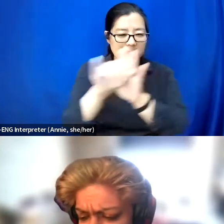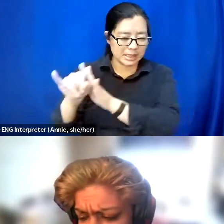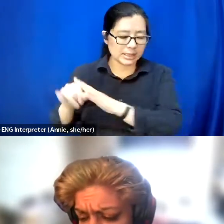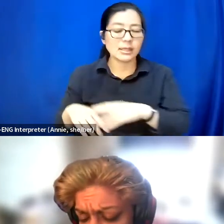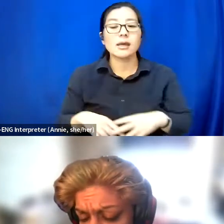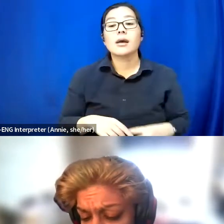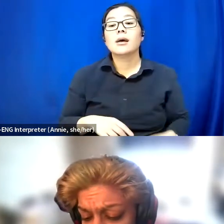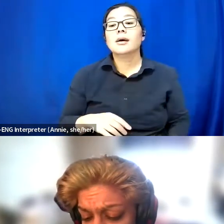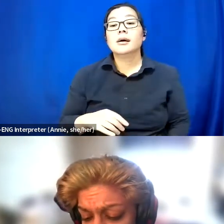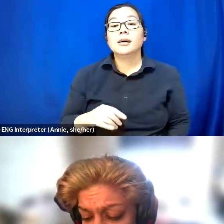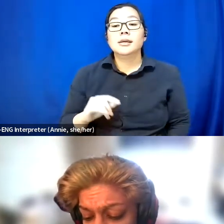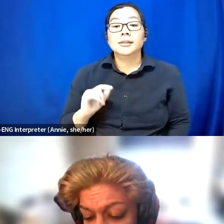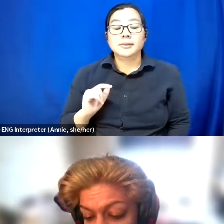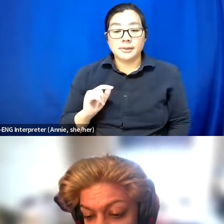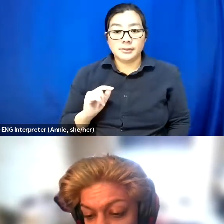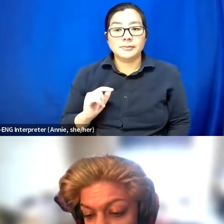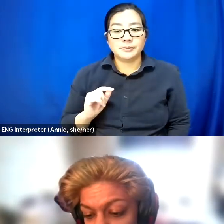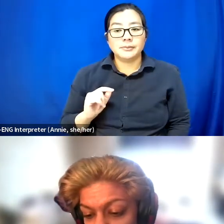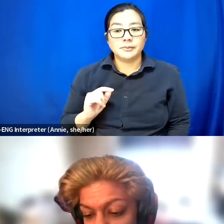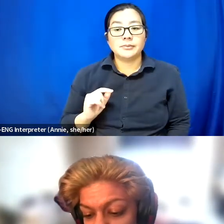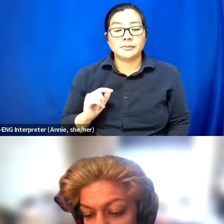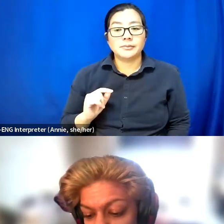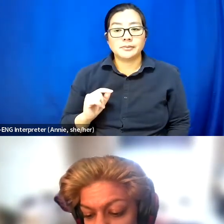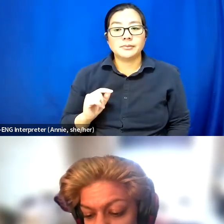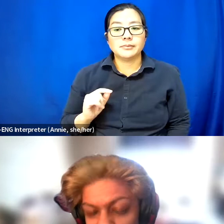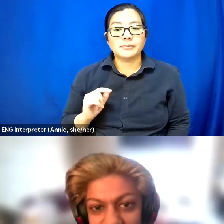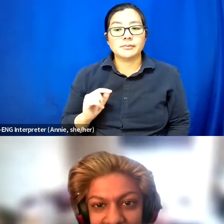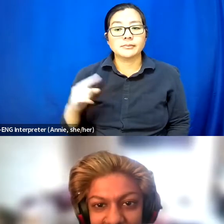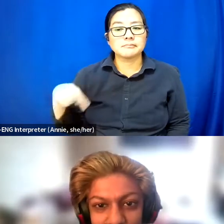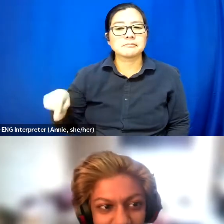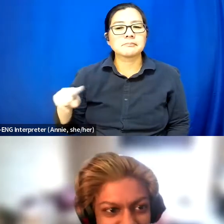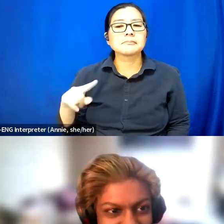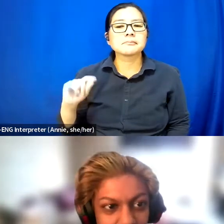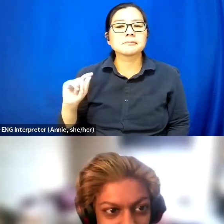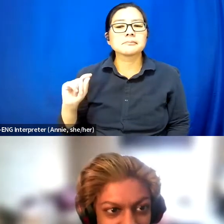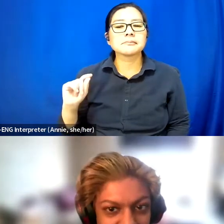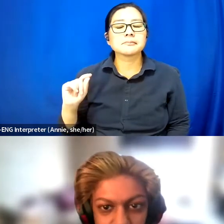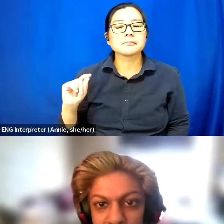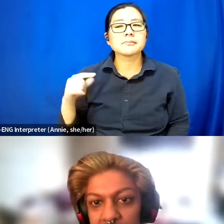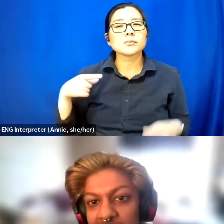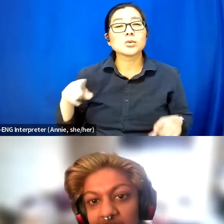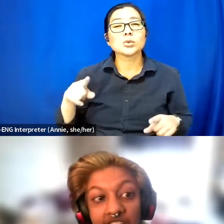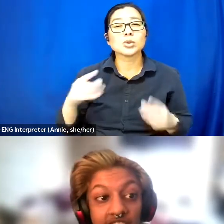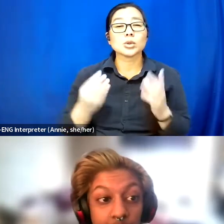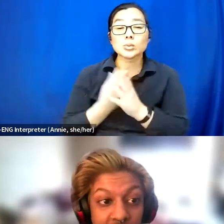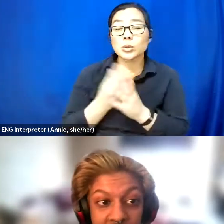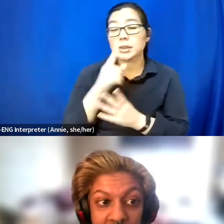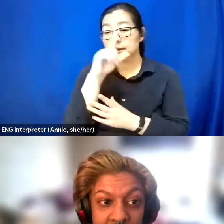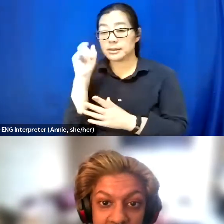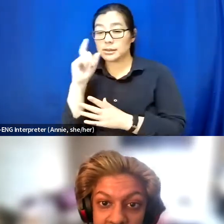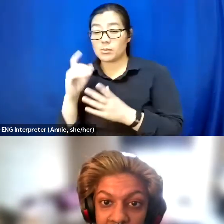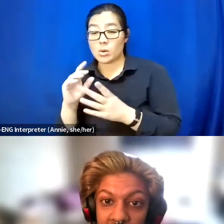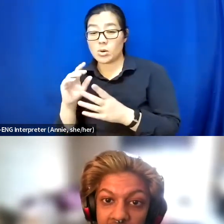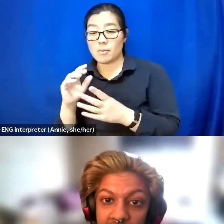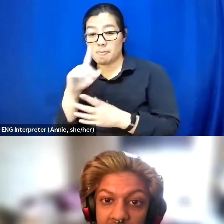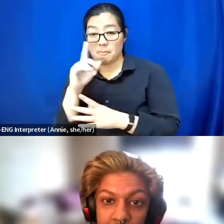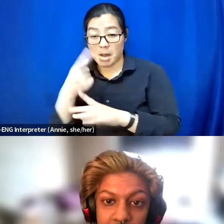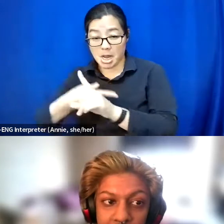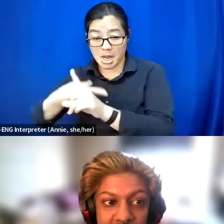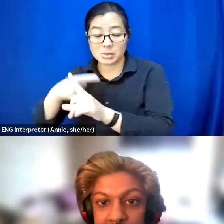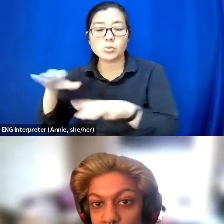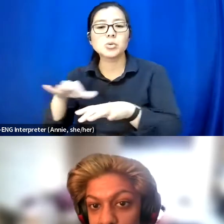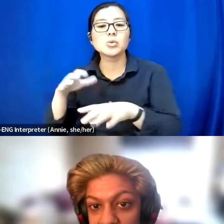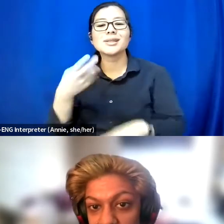And they -- during the spring and summer months, we'll do these hybrid events since COVID started